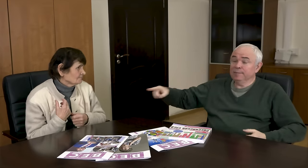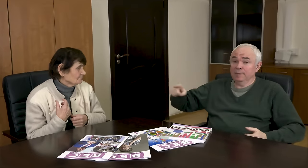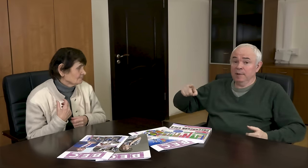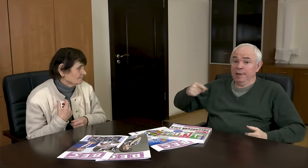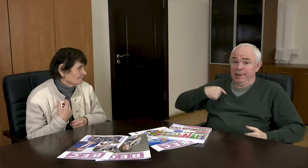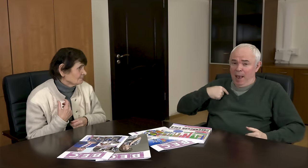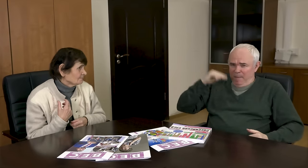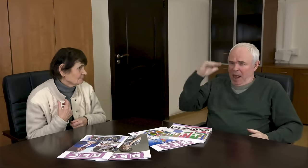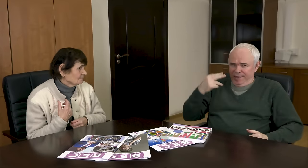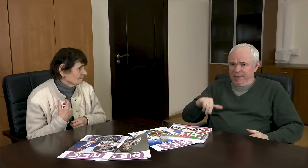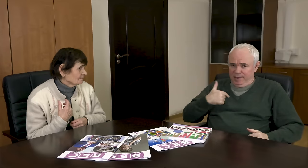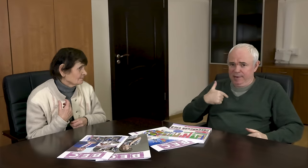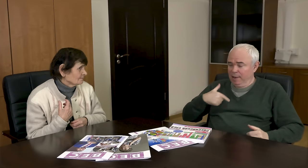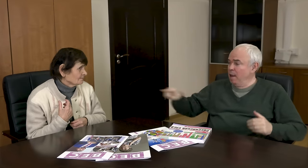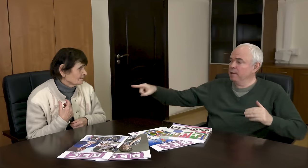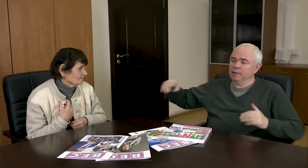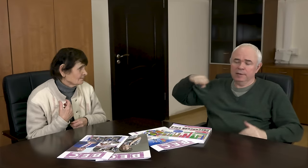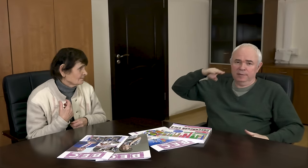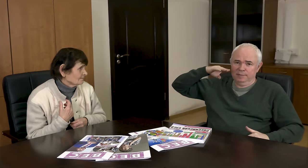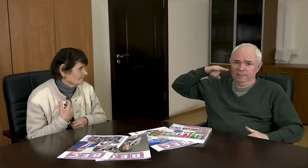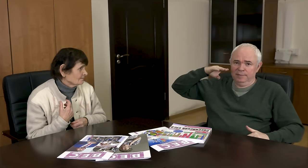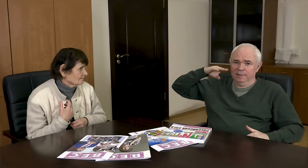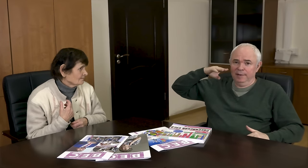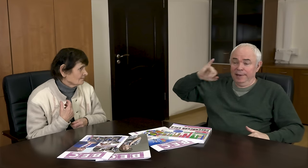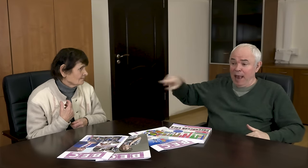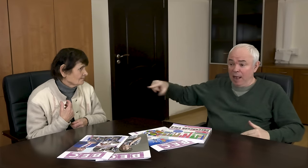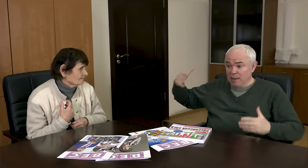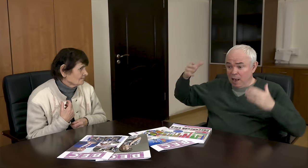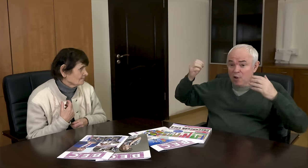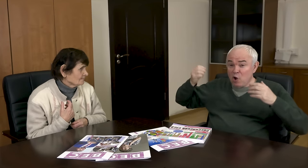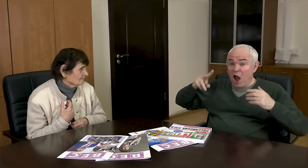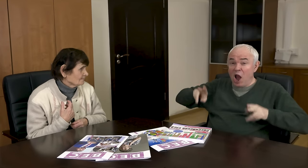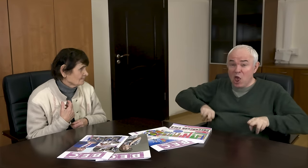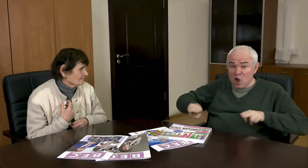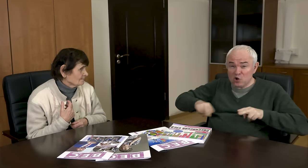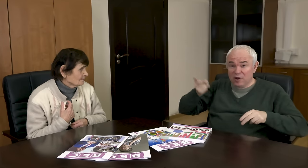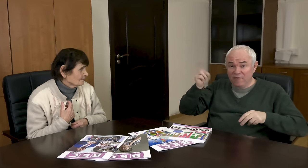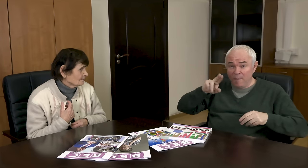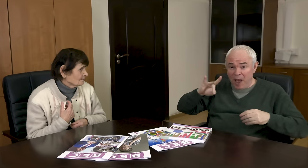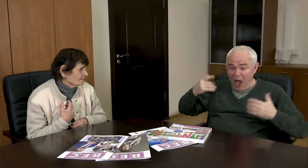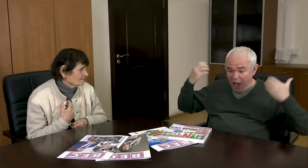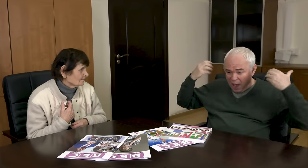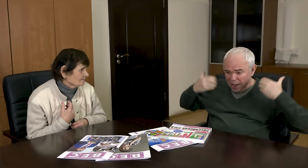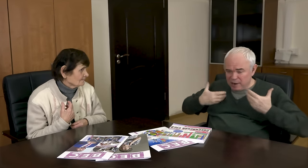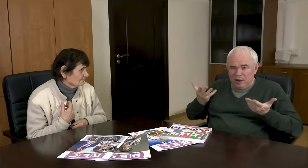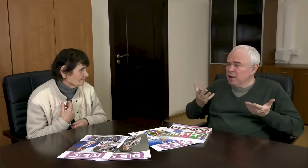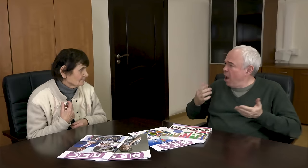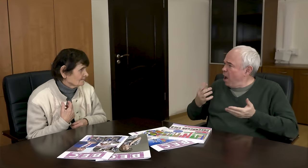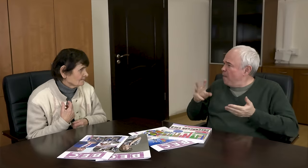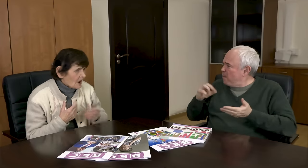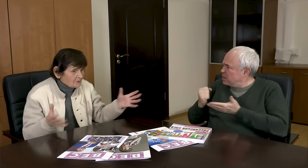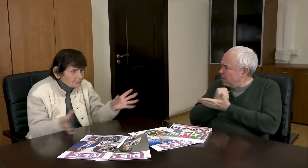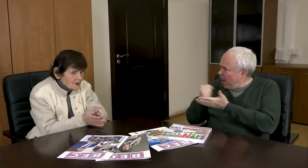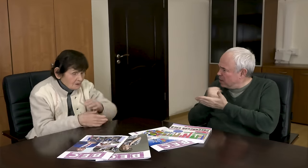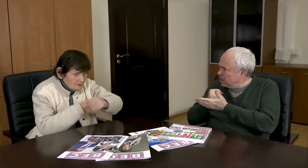“I’m small, and she’s even smaller.” And she carries two pairs of skis, ointments, and boots.